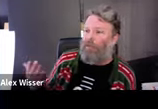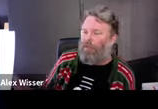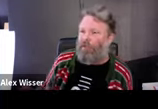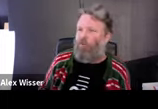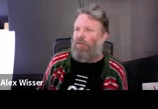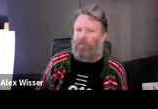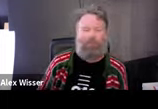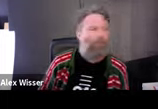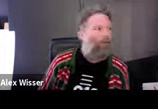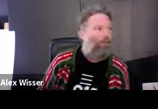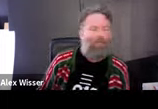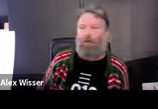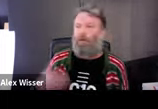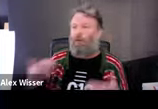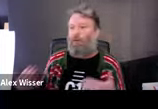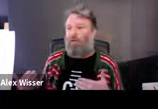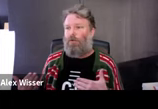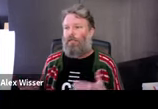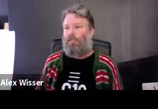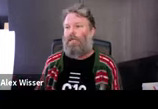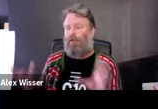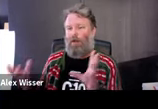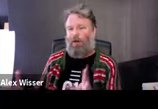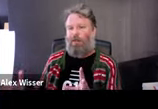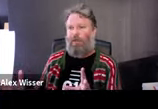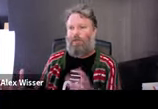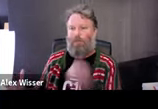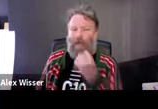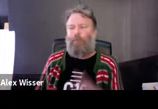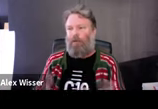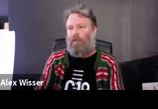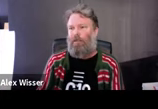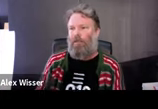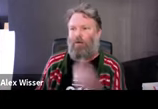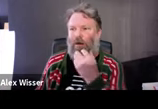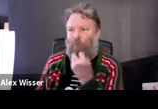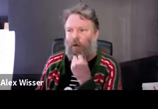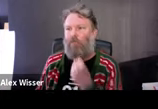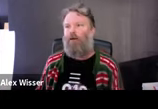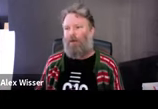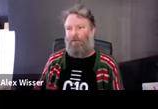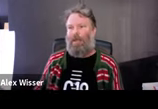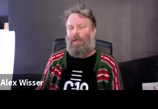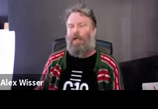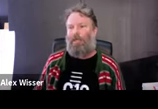does it in a way - what you're not doing is taking an argument and putting it on a podium and go, let's talk about this honestly. You're